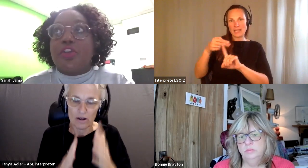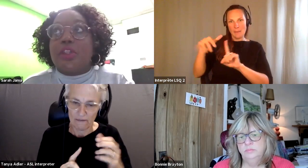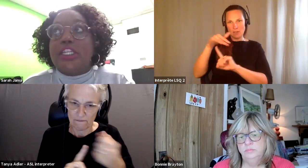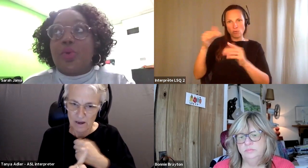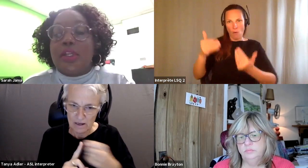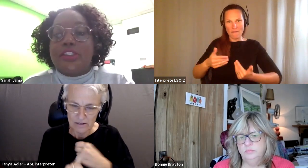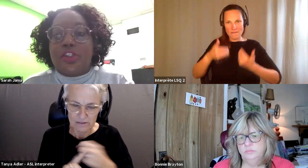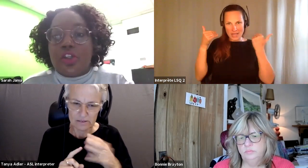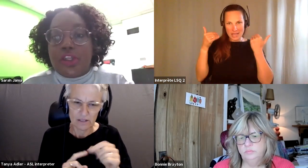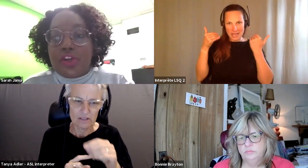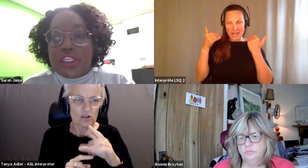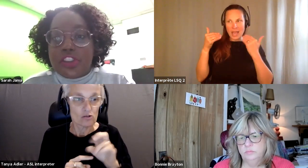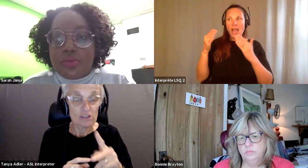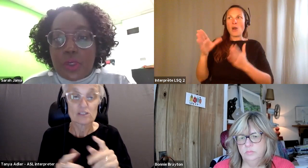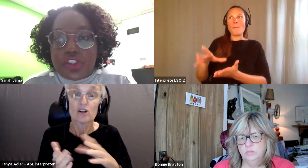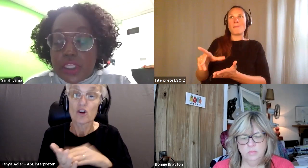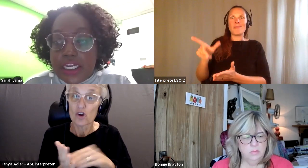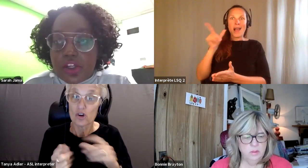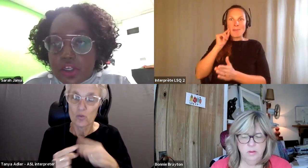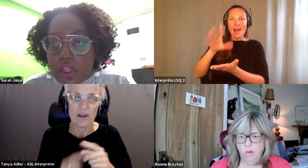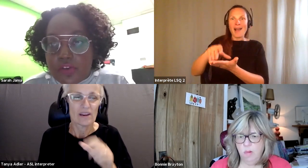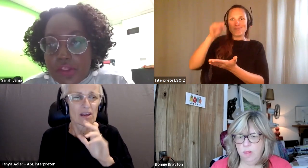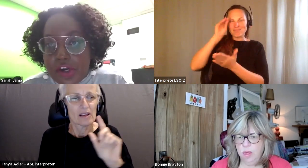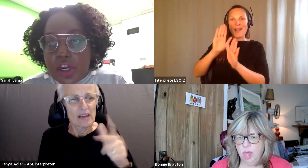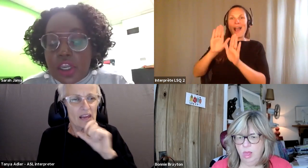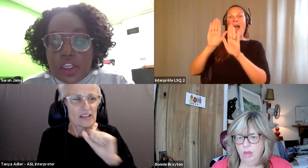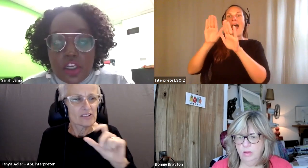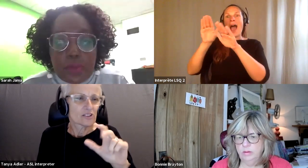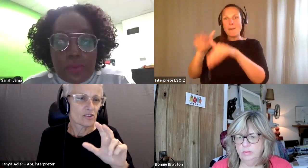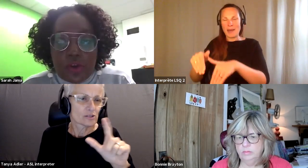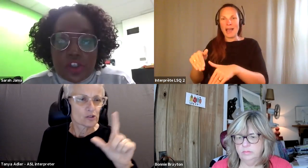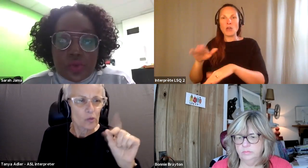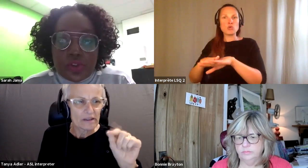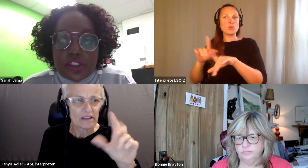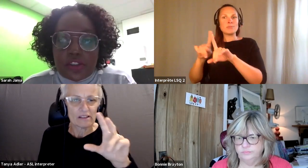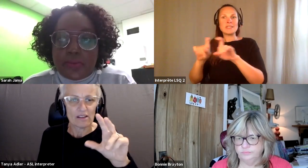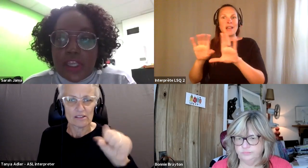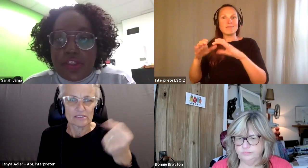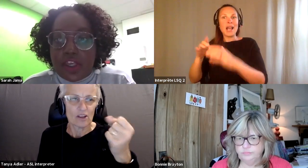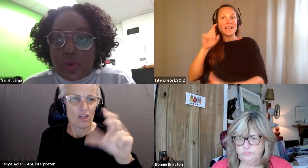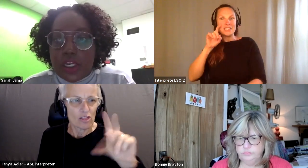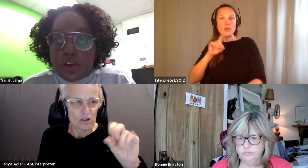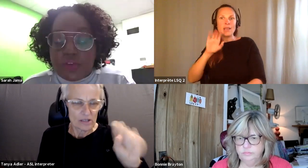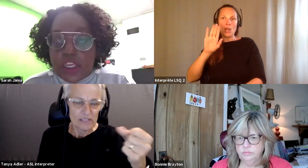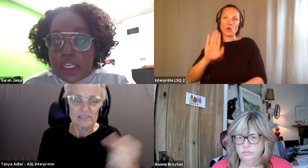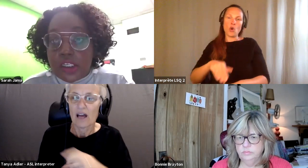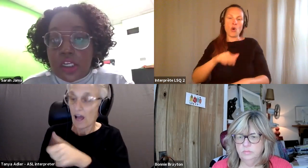Sarah Jama: In their late 20s and early 30s much later than a lot of other young people in our school systems, I think we are feeling.